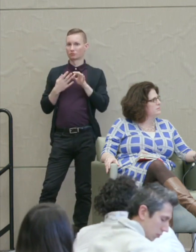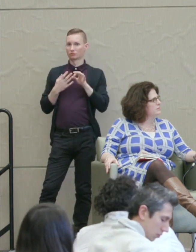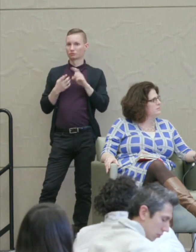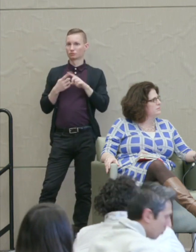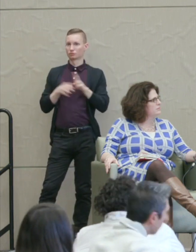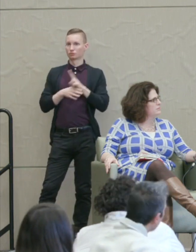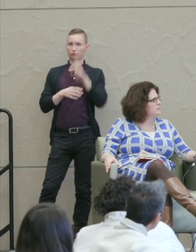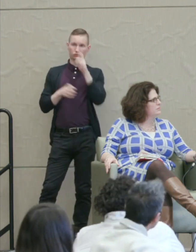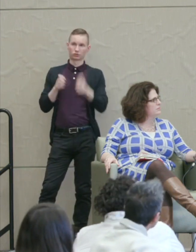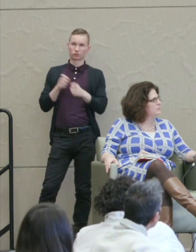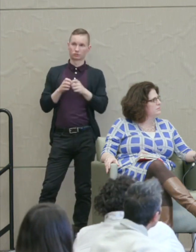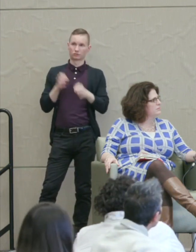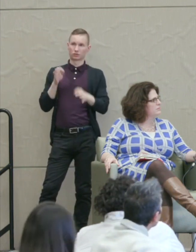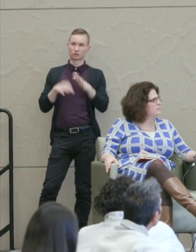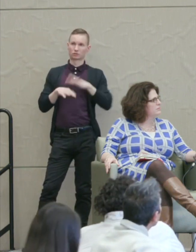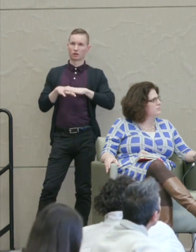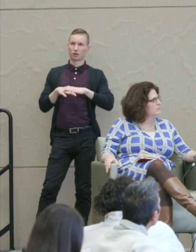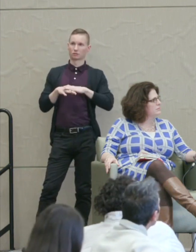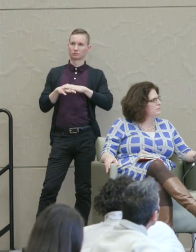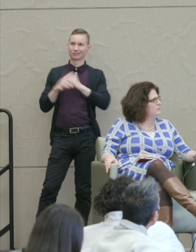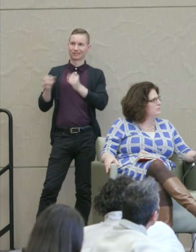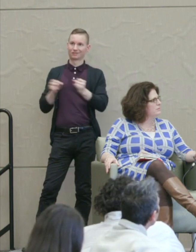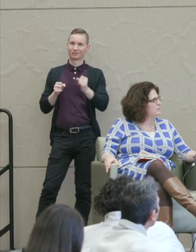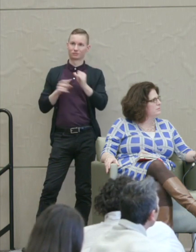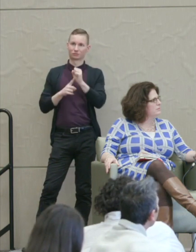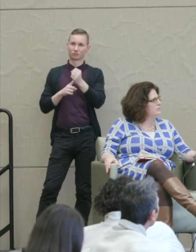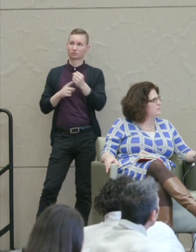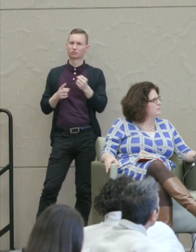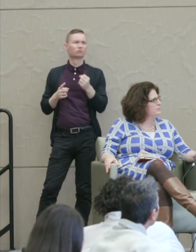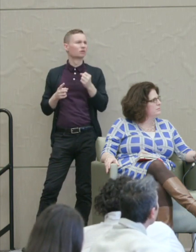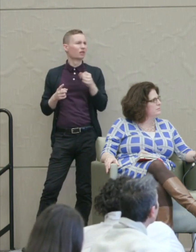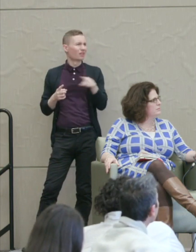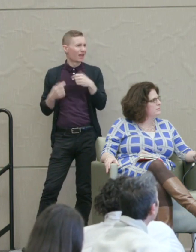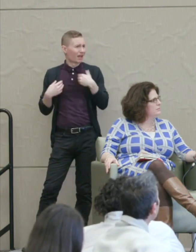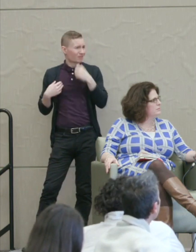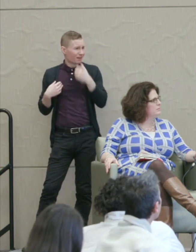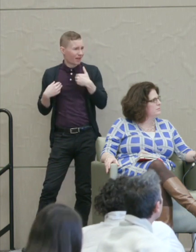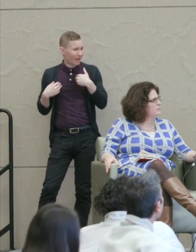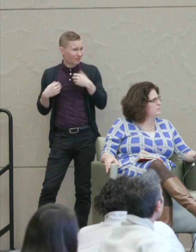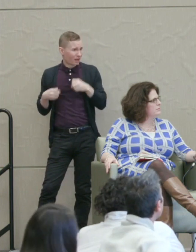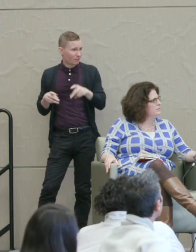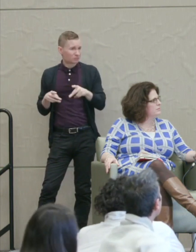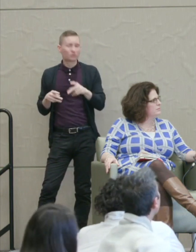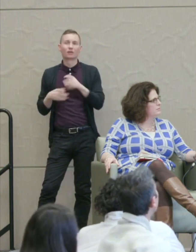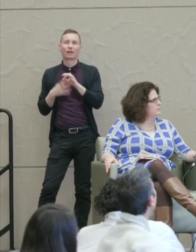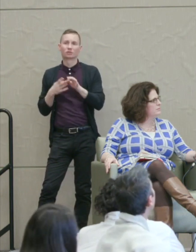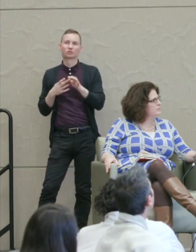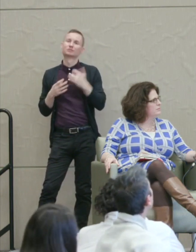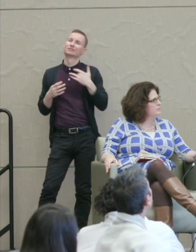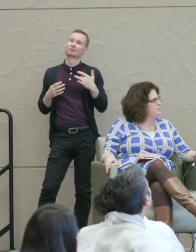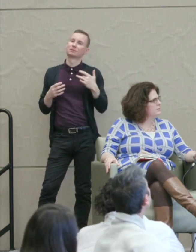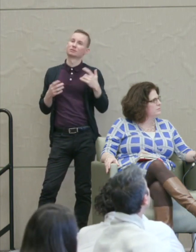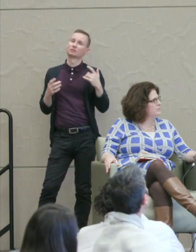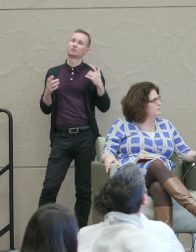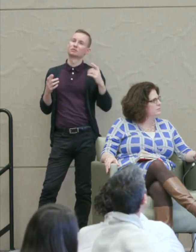justice on an individual basis? Martha Nussbaum: They have not had the option? Susan Poser: Well, in the sense that they tend to be smaller and weaker I think that.